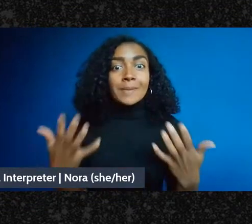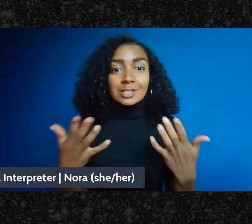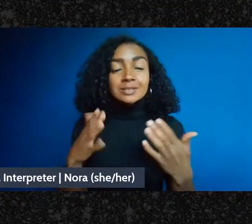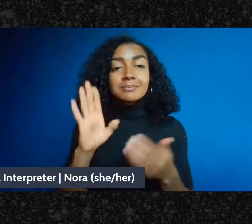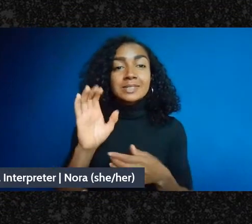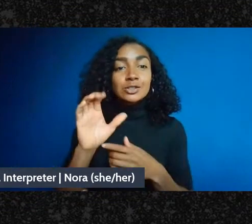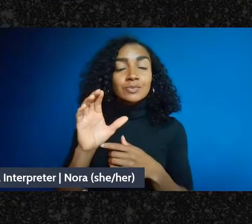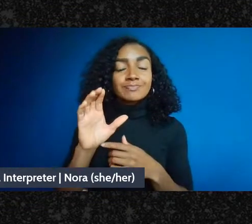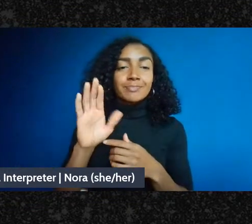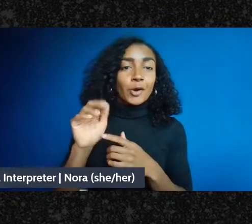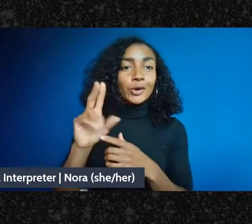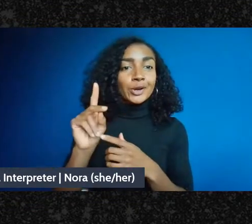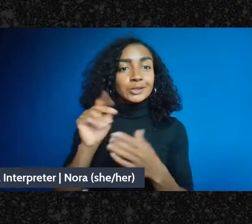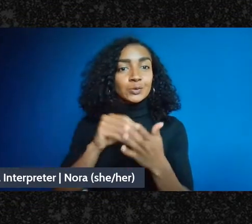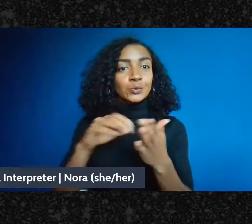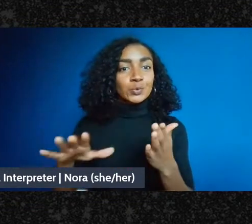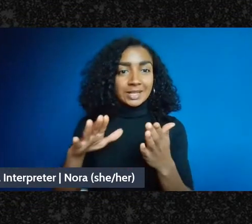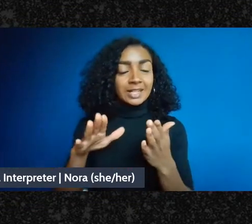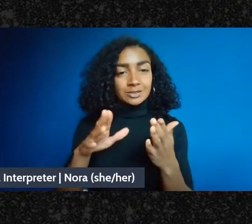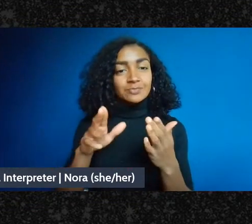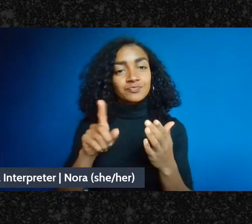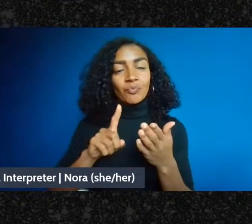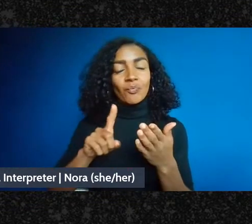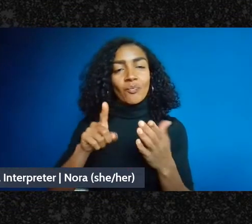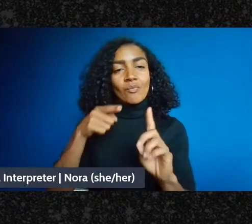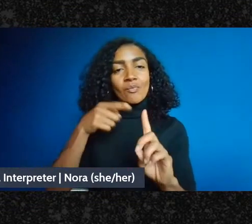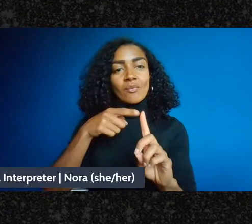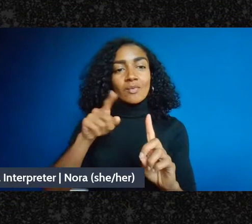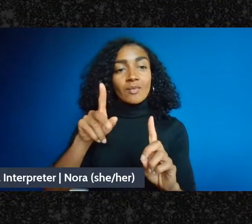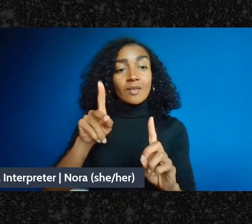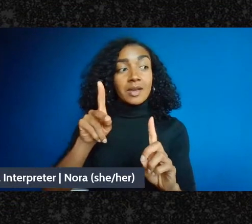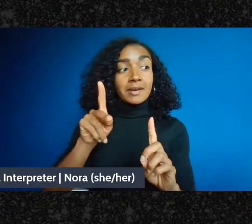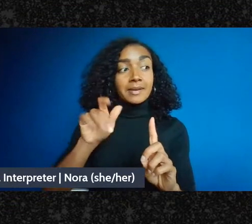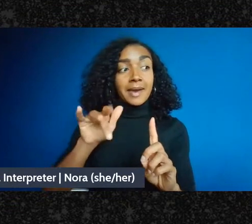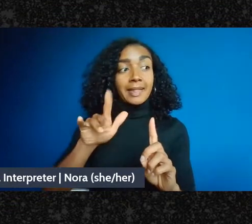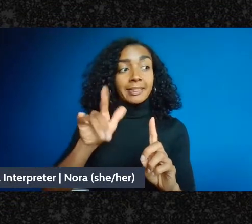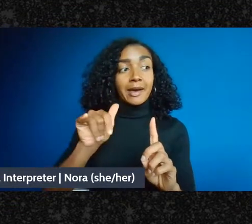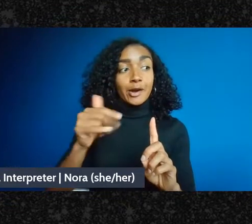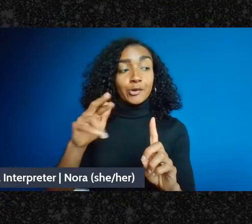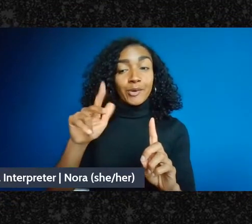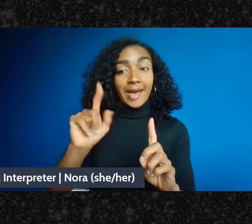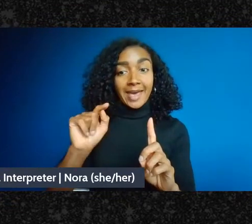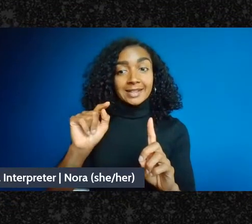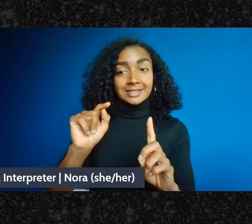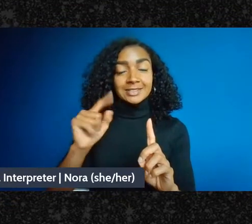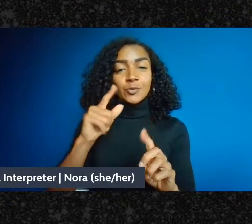Legrand who is working with Eve tonight behind the scenes, and many thanks to Eve and Hope who've